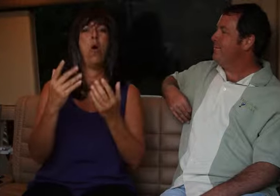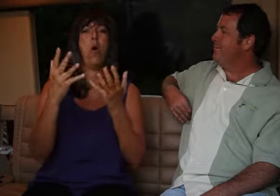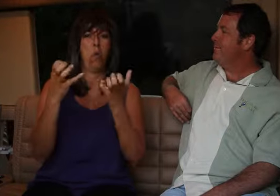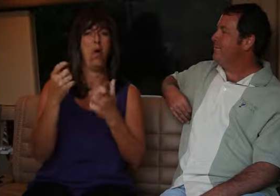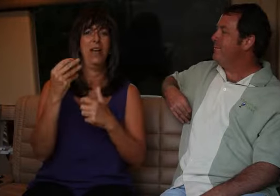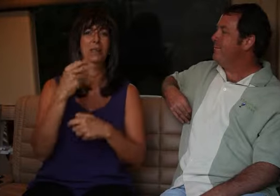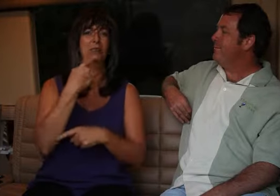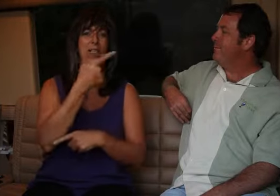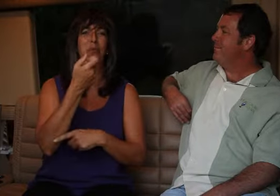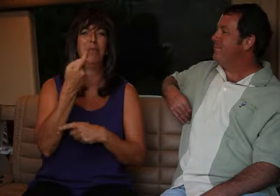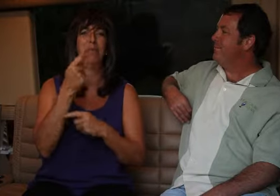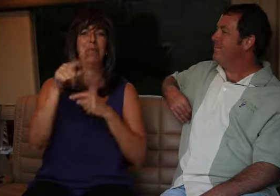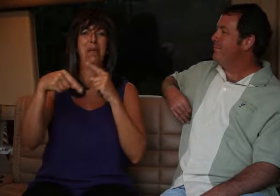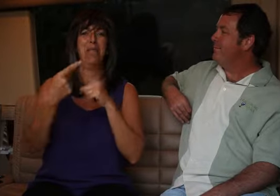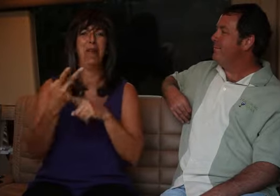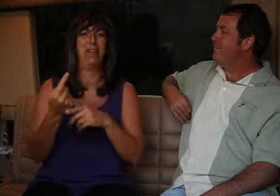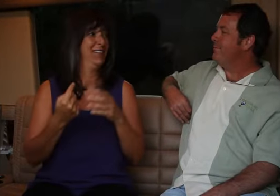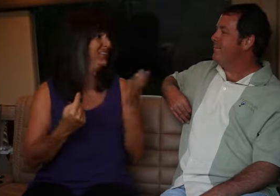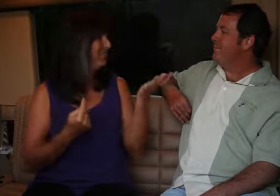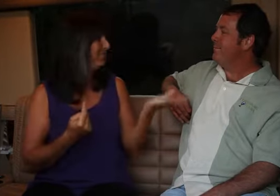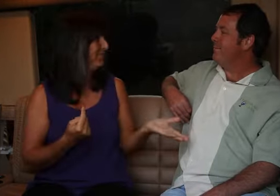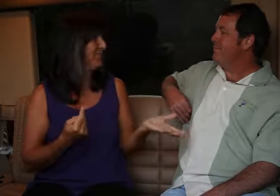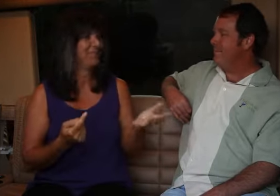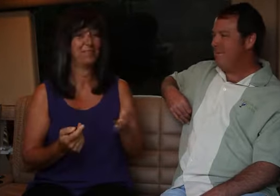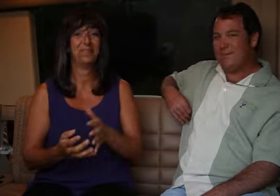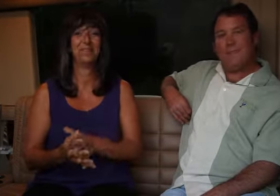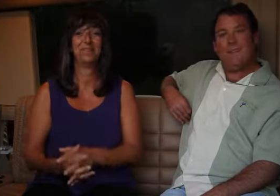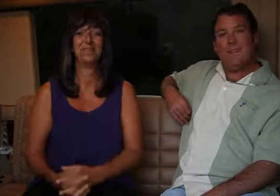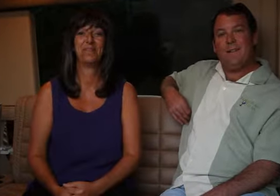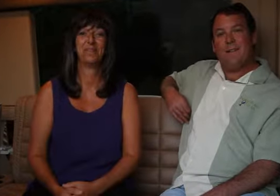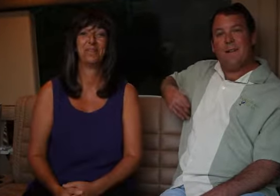I want him to tell you a little bit about it.